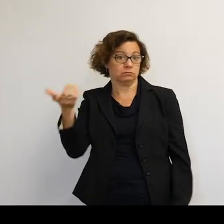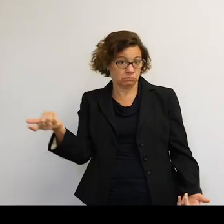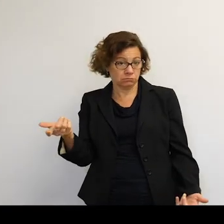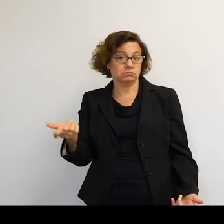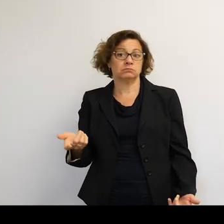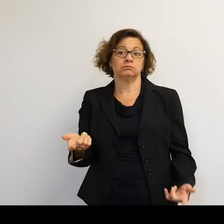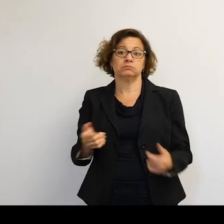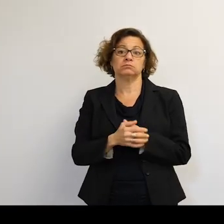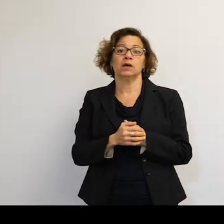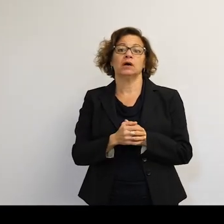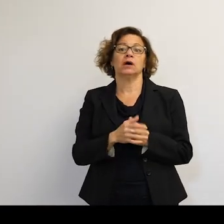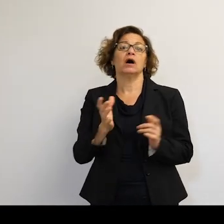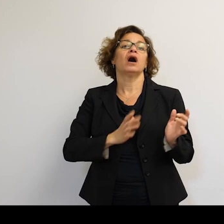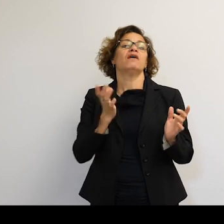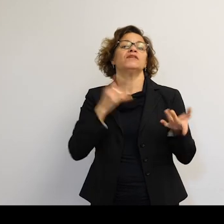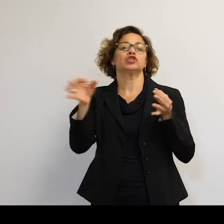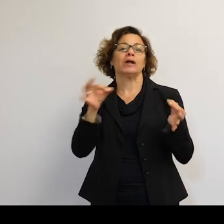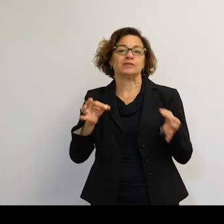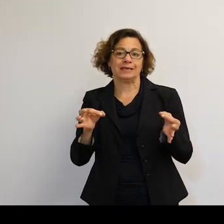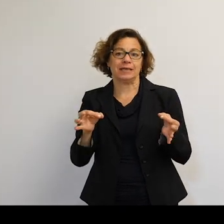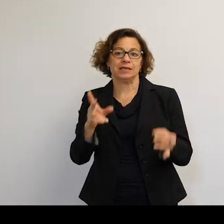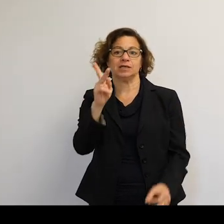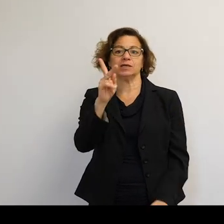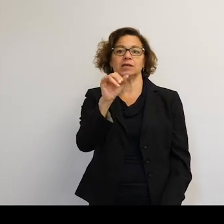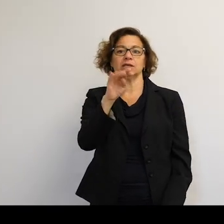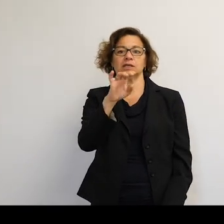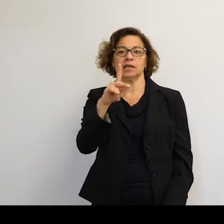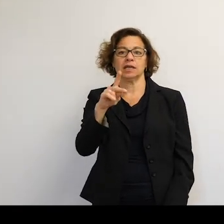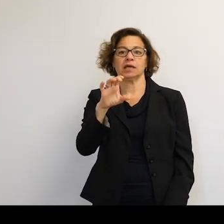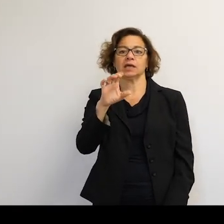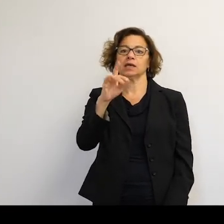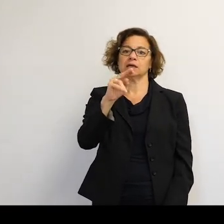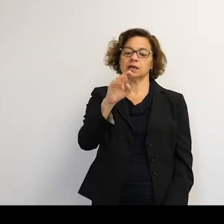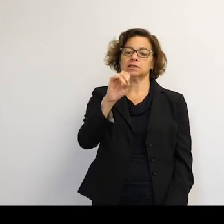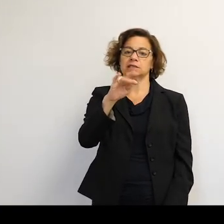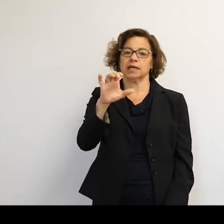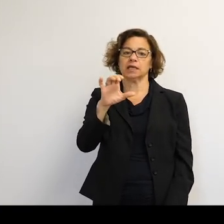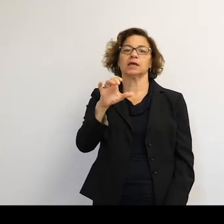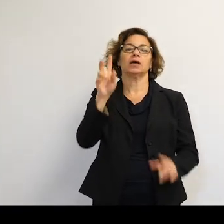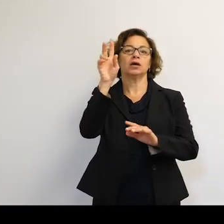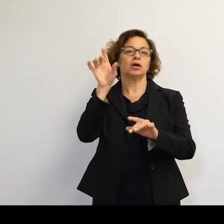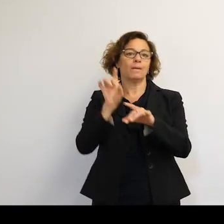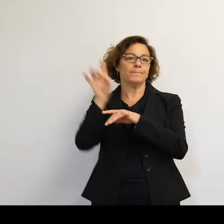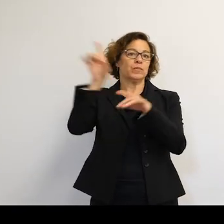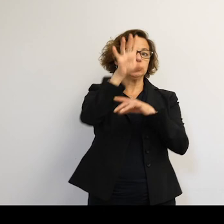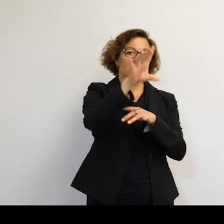What the official explanation is like kinetic projectiles, small, on cables to pull down this trash.